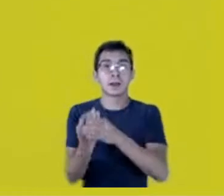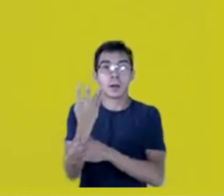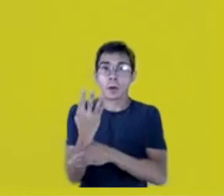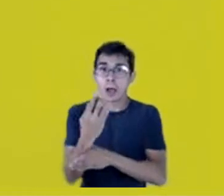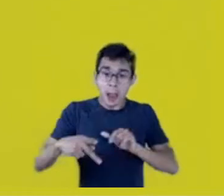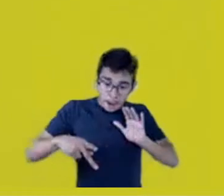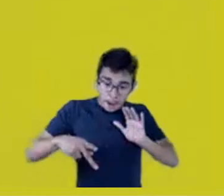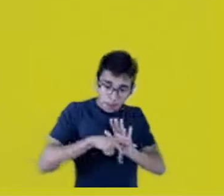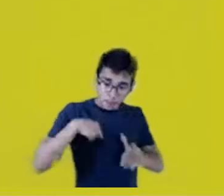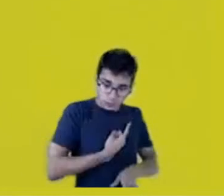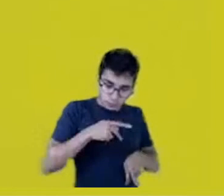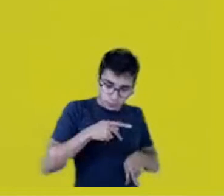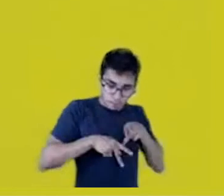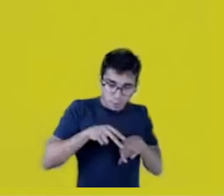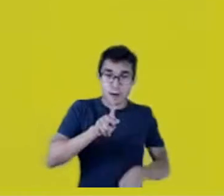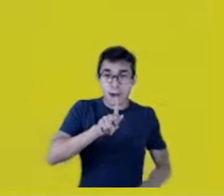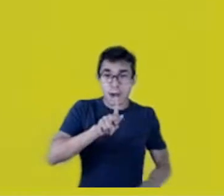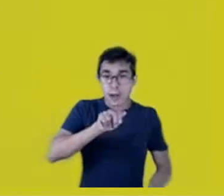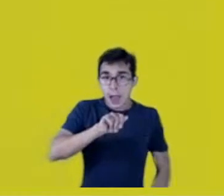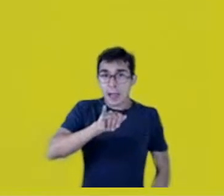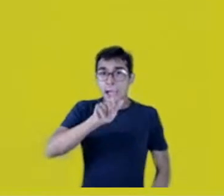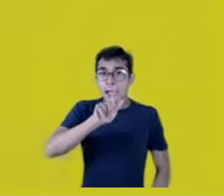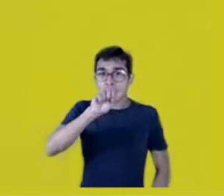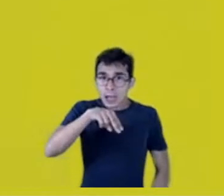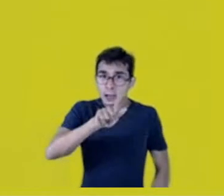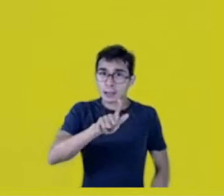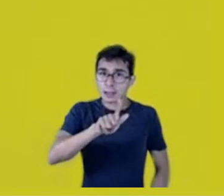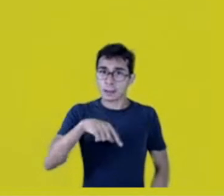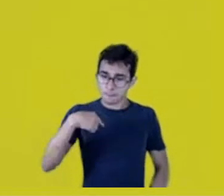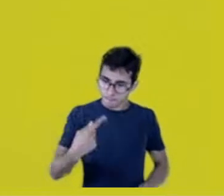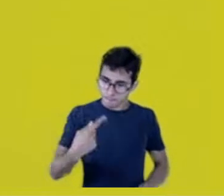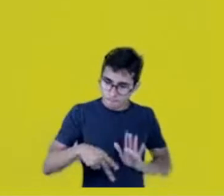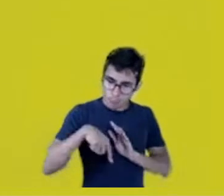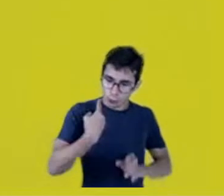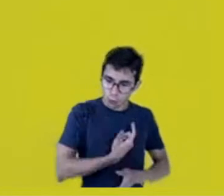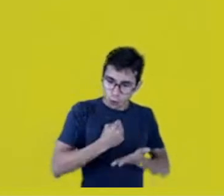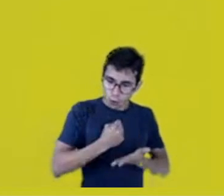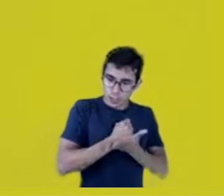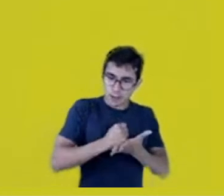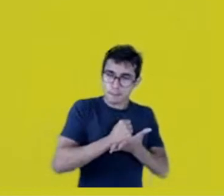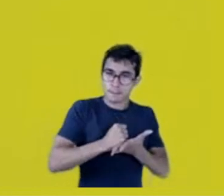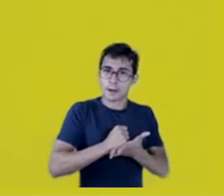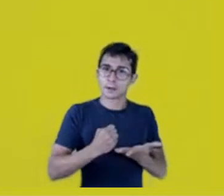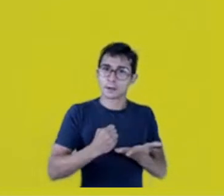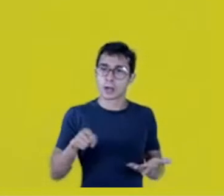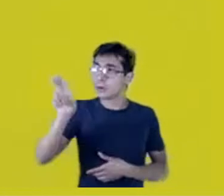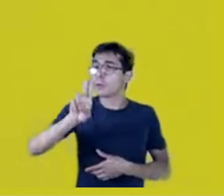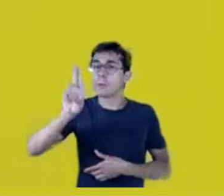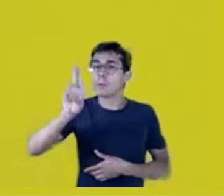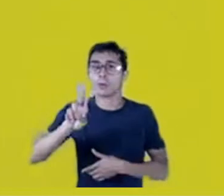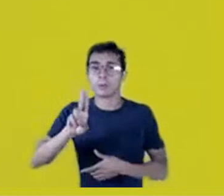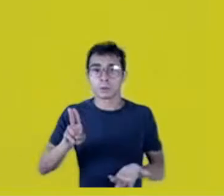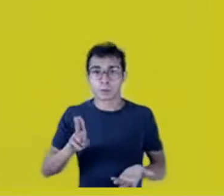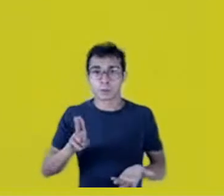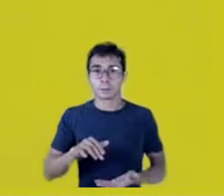And we talked to the Genetic Heritage Management Council